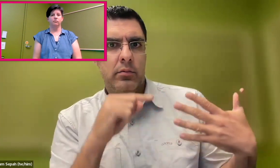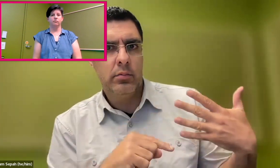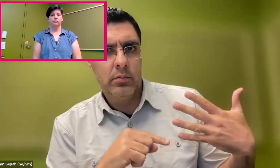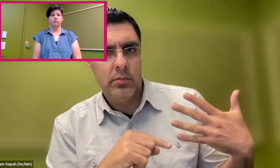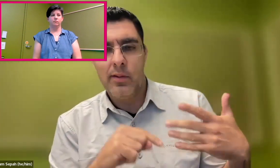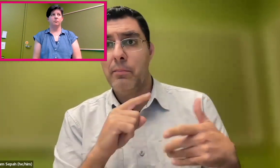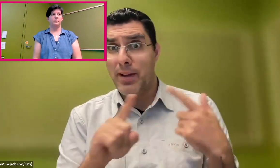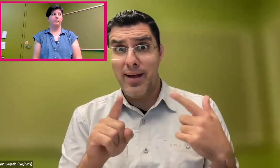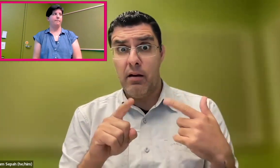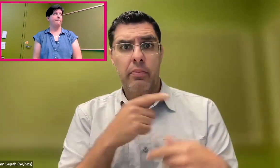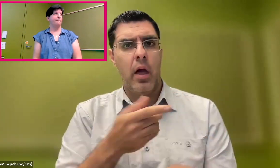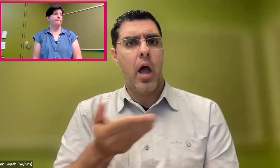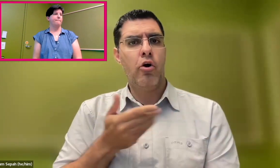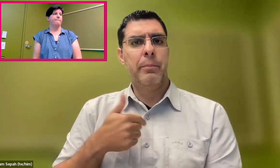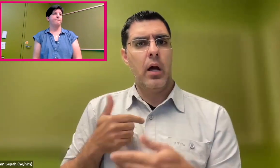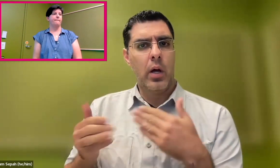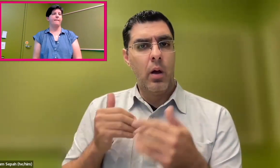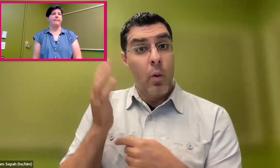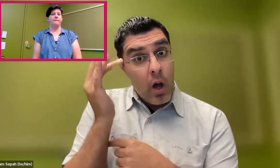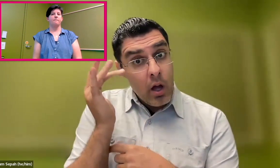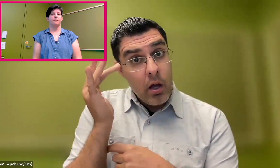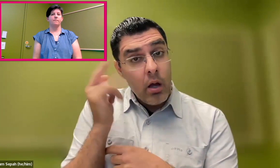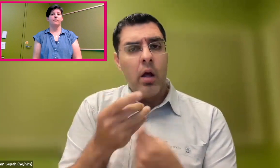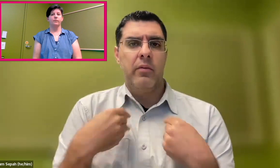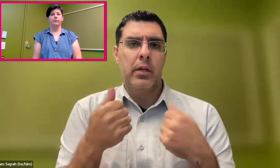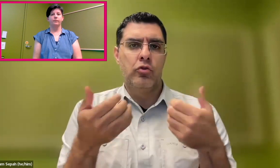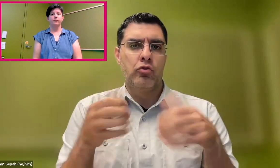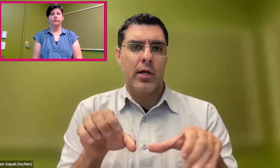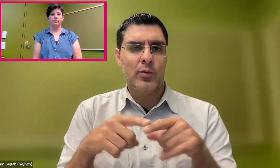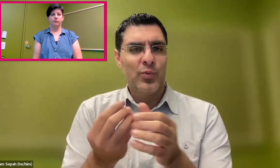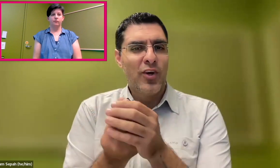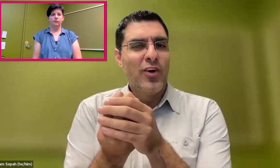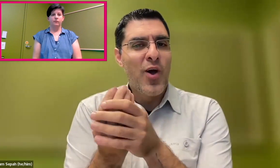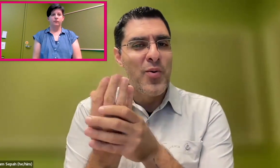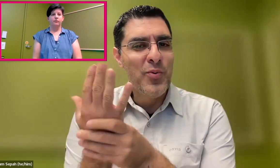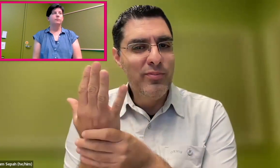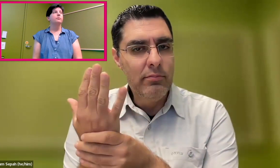in terms of minimum qualifications. But I was hired anyway, because somebody gave me a chance.